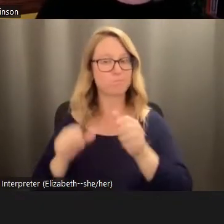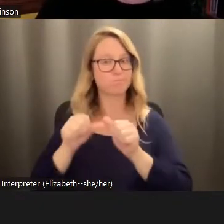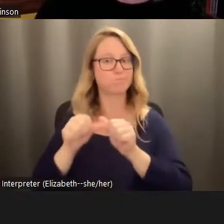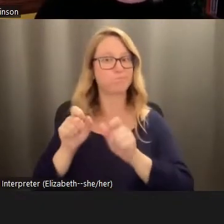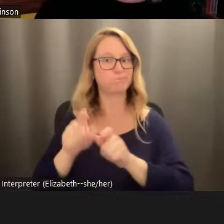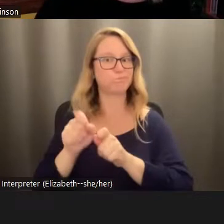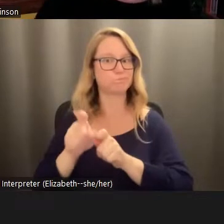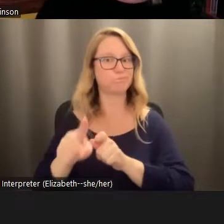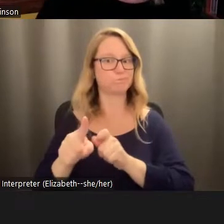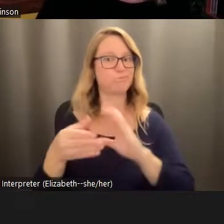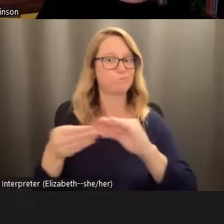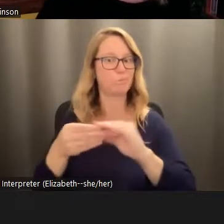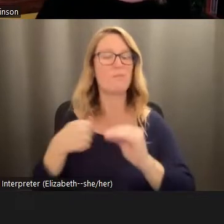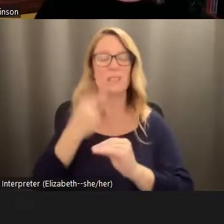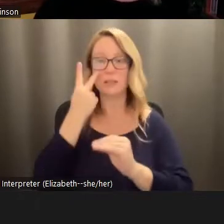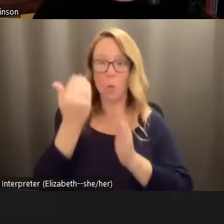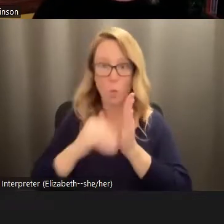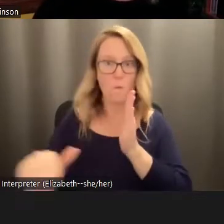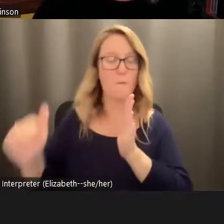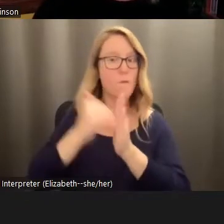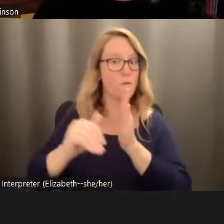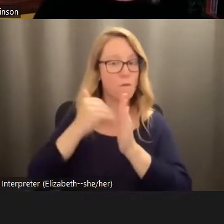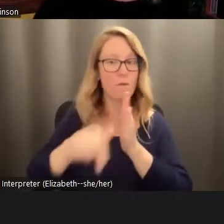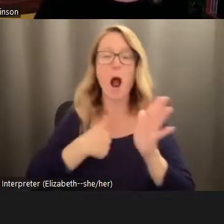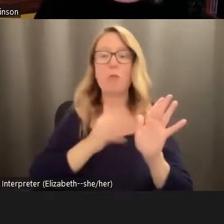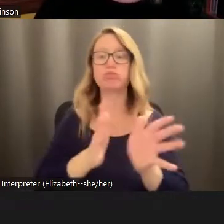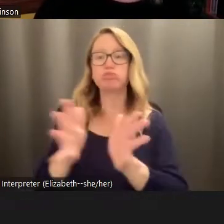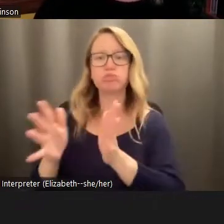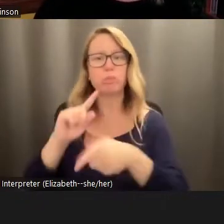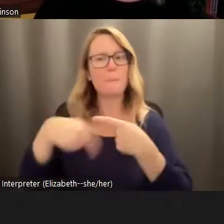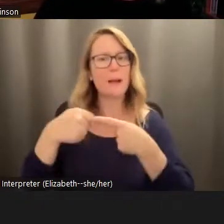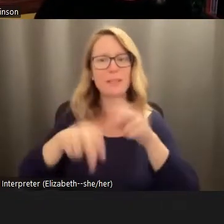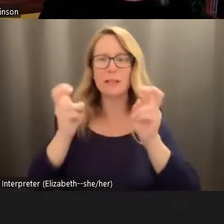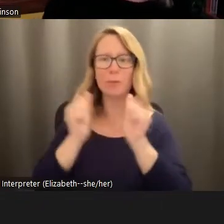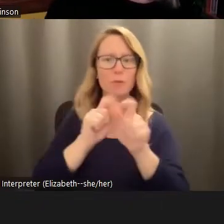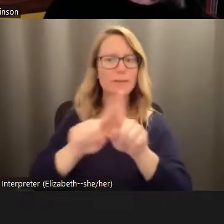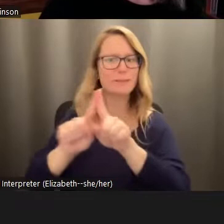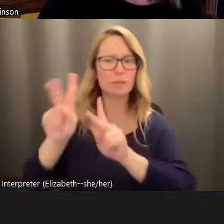hear over and over when I talk to people about this issue. For